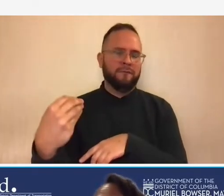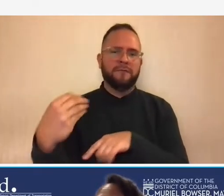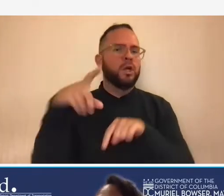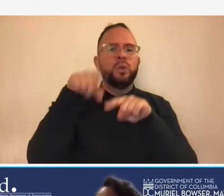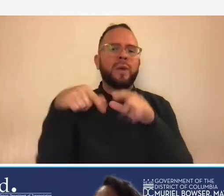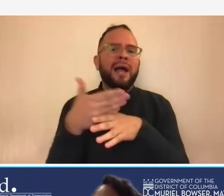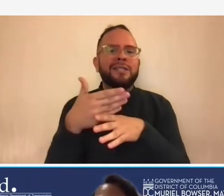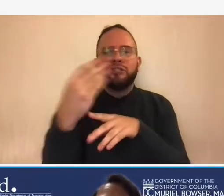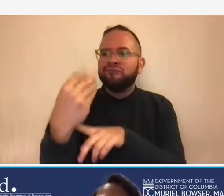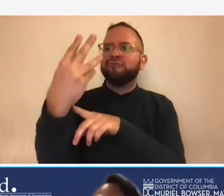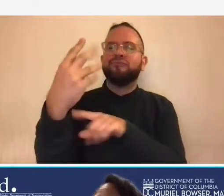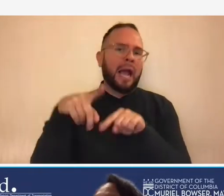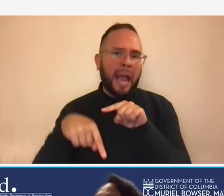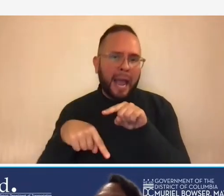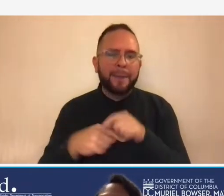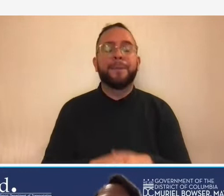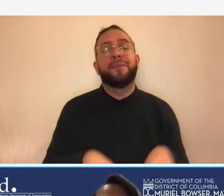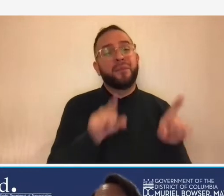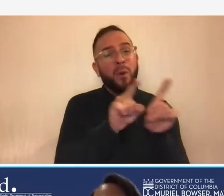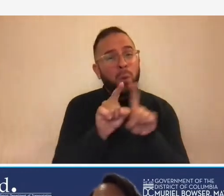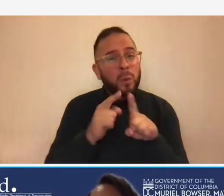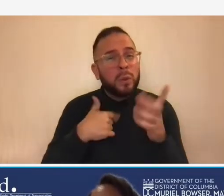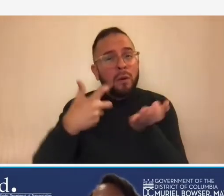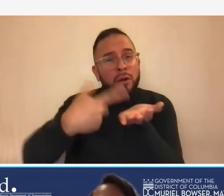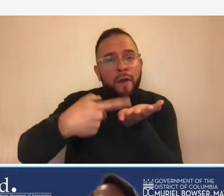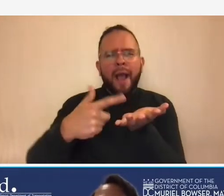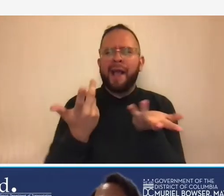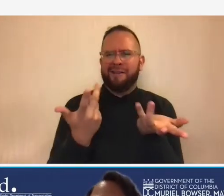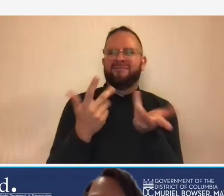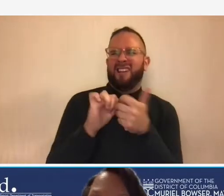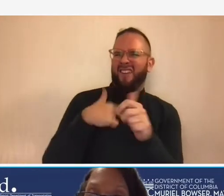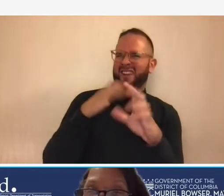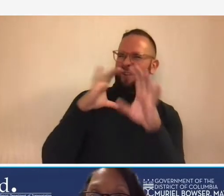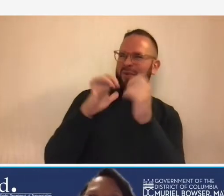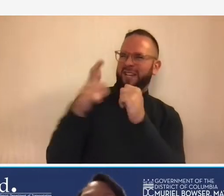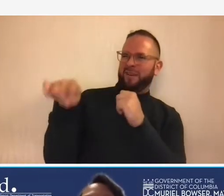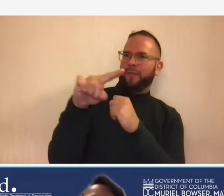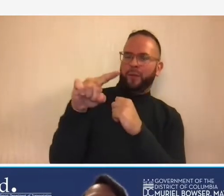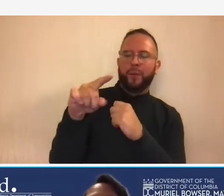also i want to talk about how you can communicate with us next slide